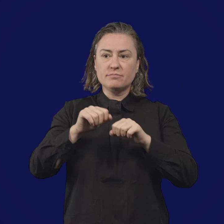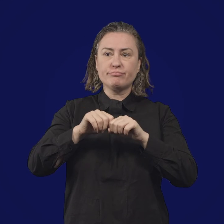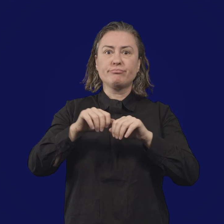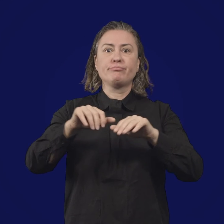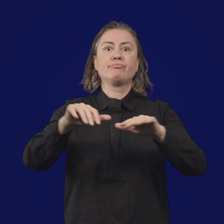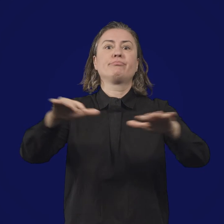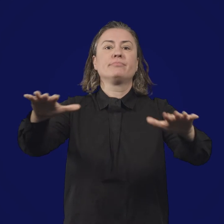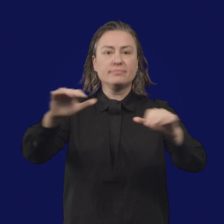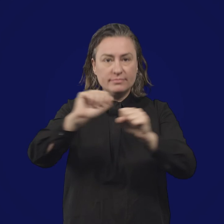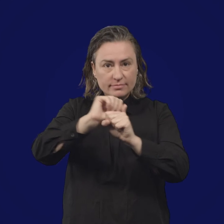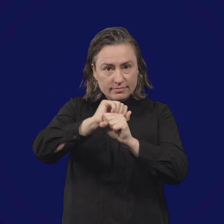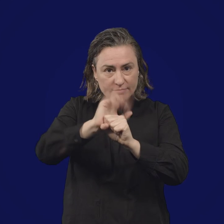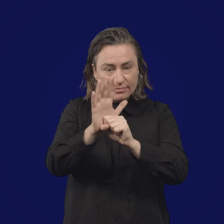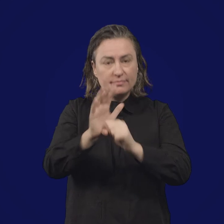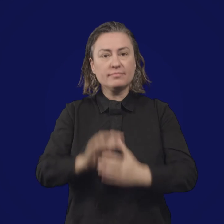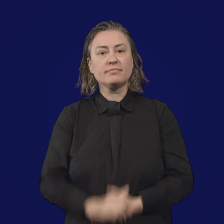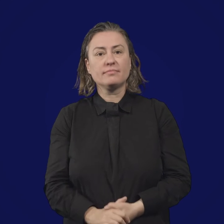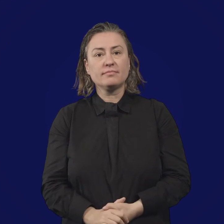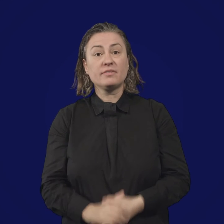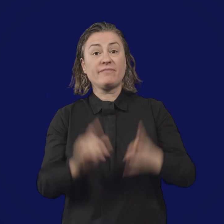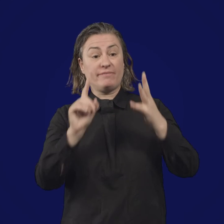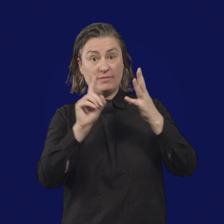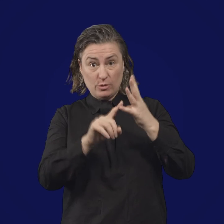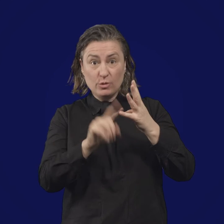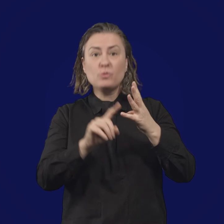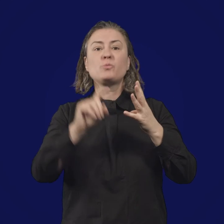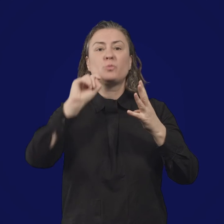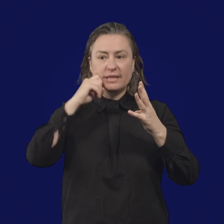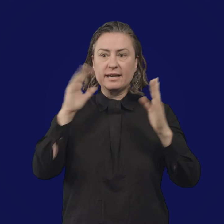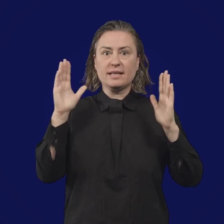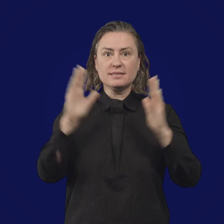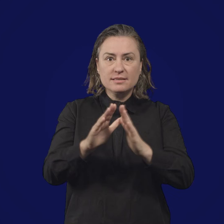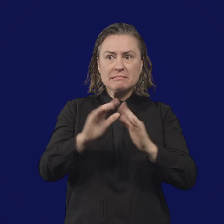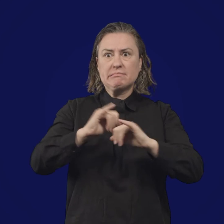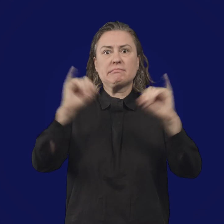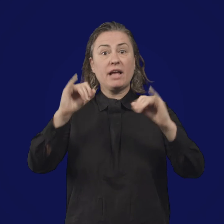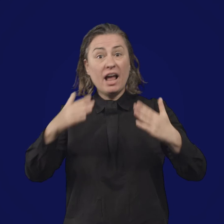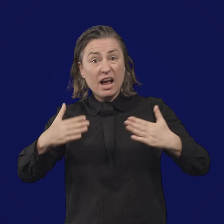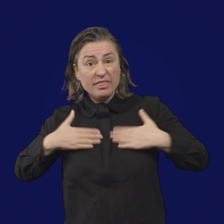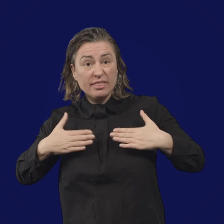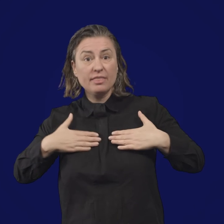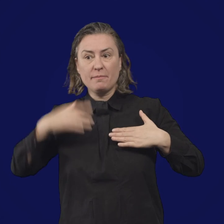How does it work? How long will it take to build immunity?